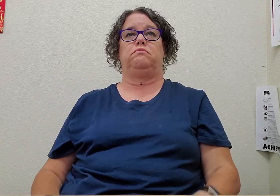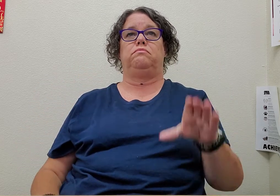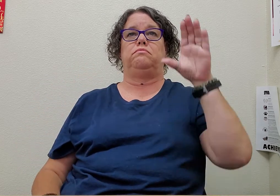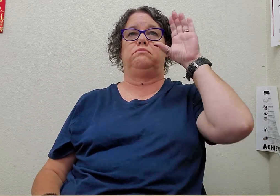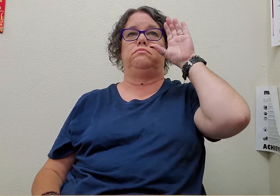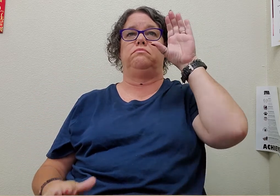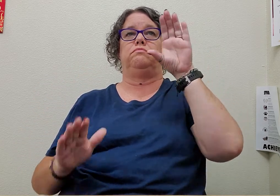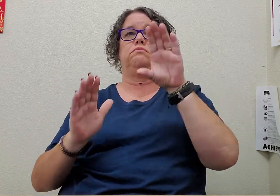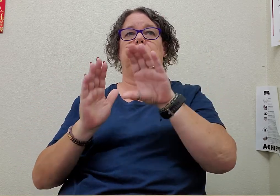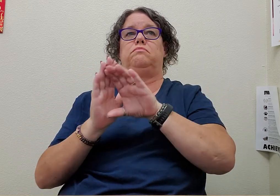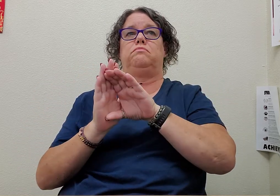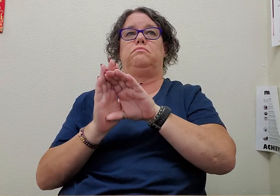picture